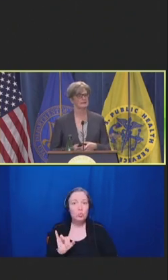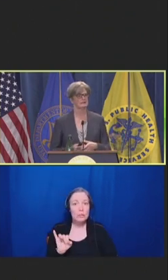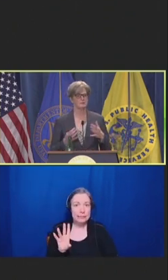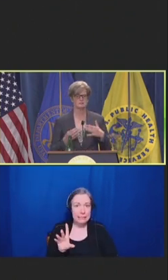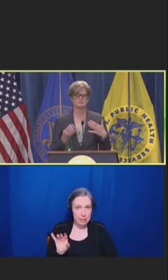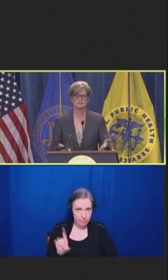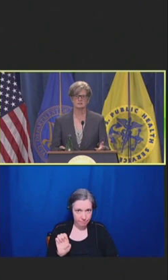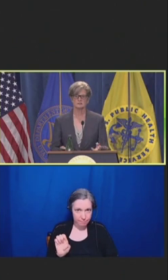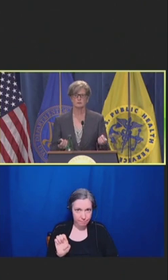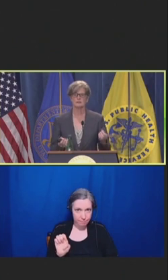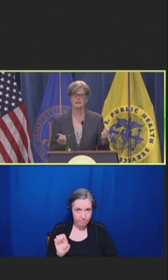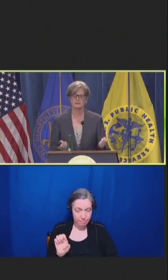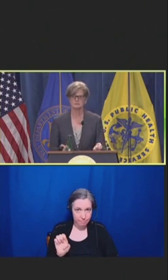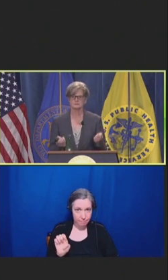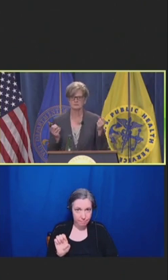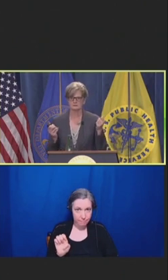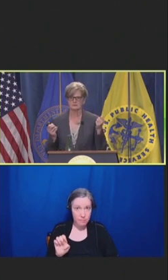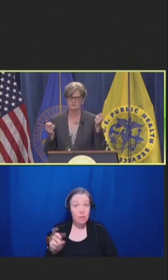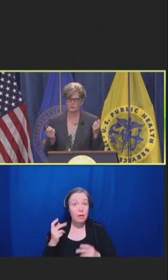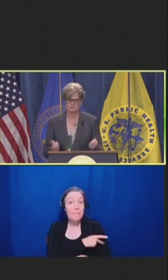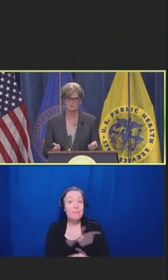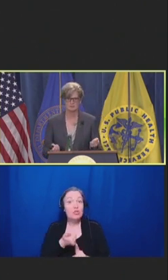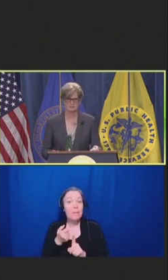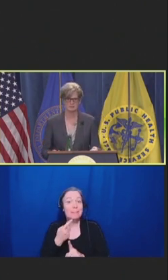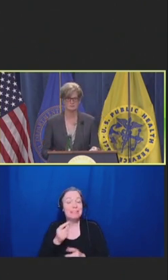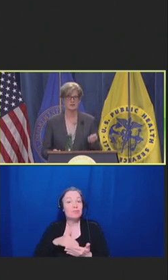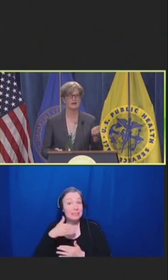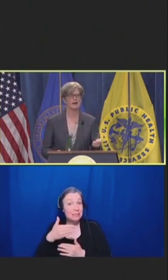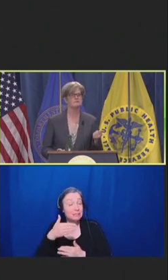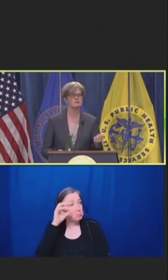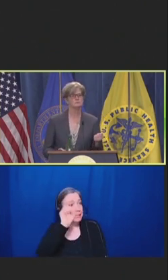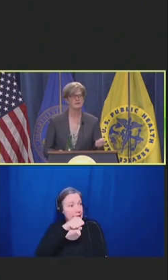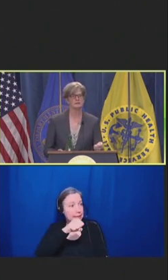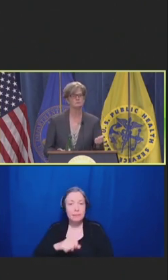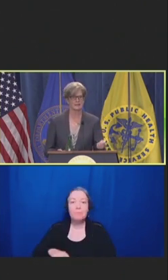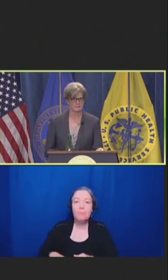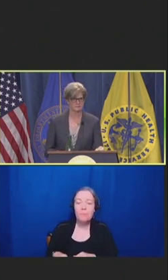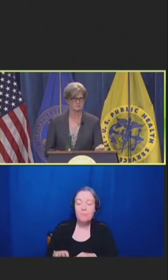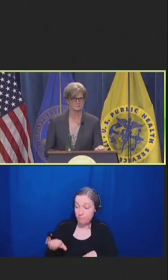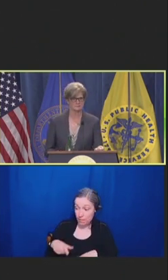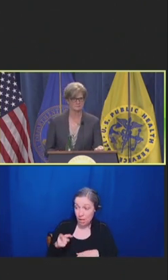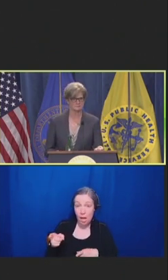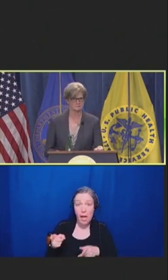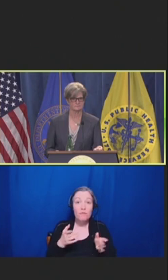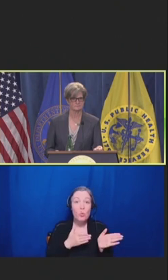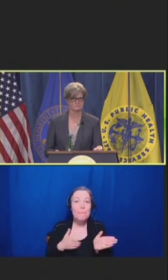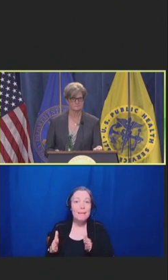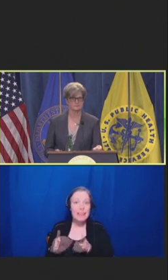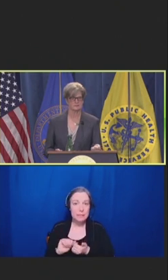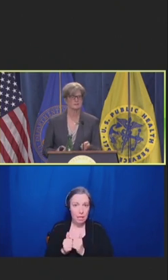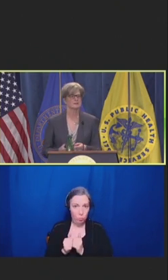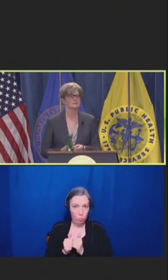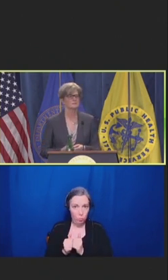And if a patient says yes, your next question is, "Have you made plans?"